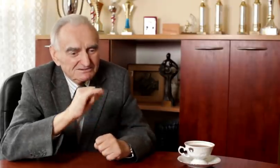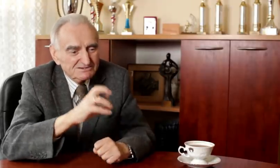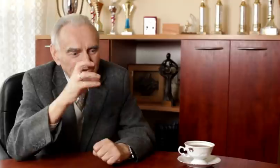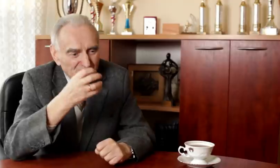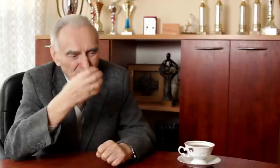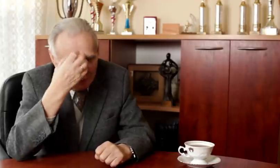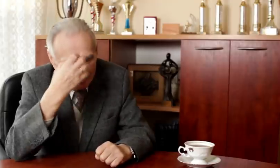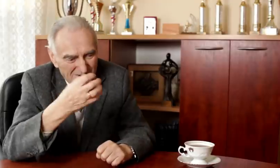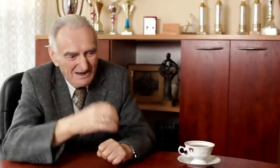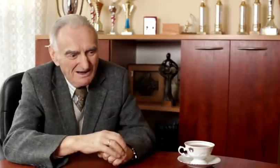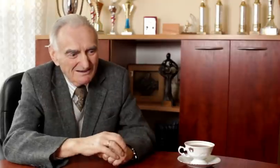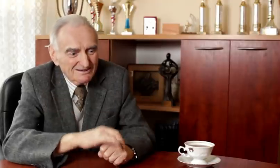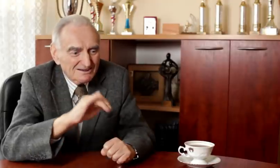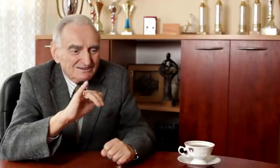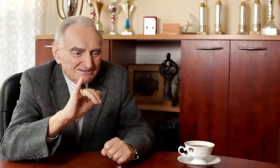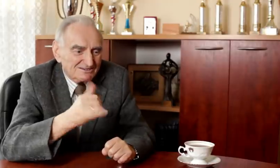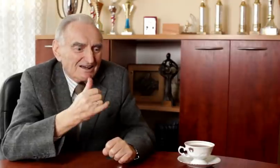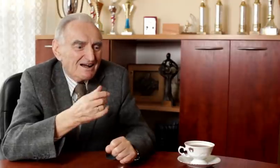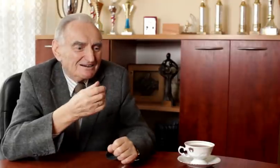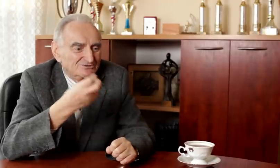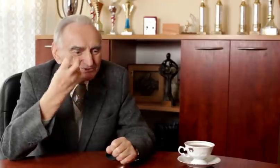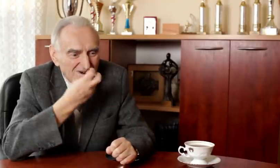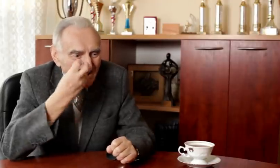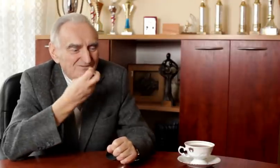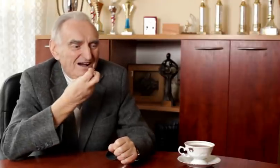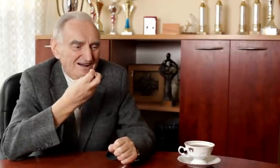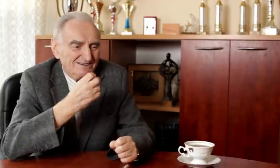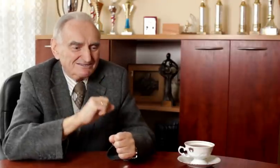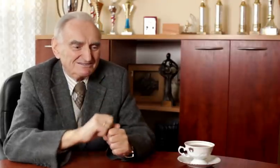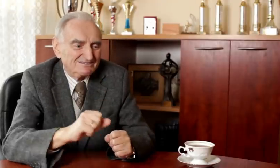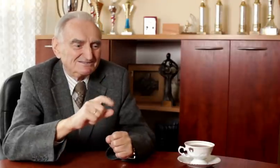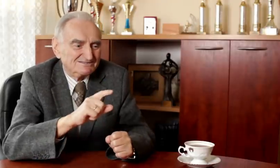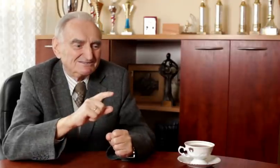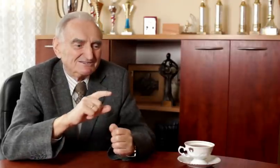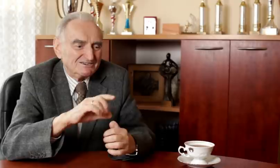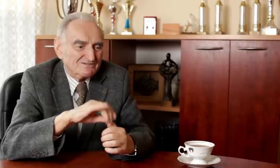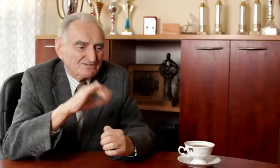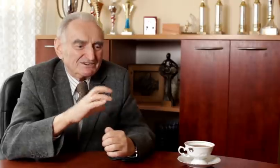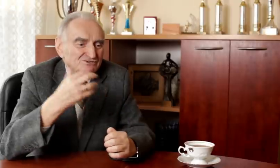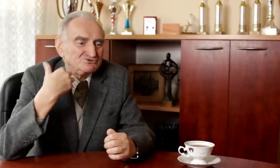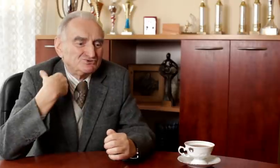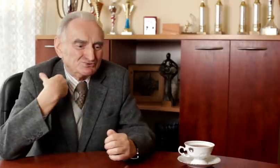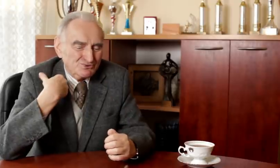They want to know the hearing culture, they want to know what is interesting in life,